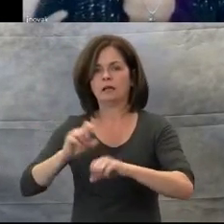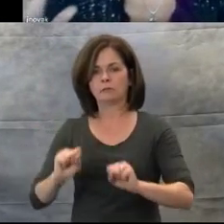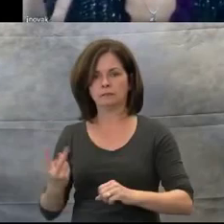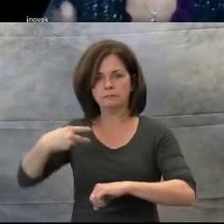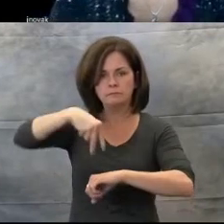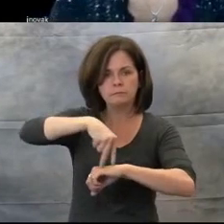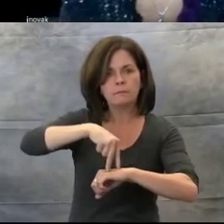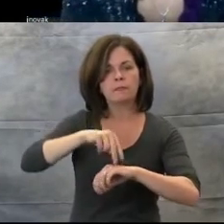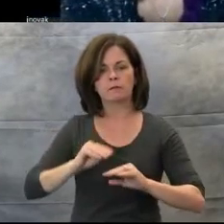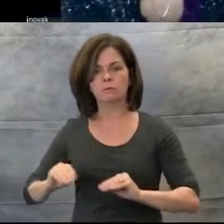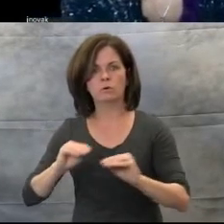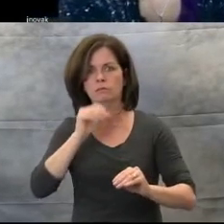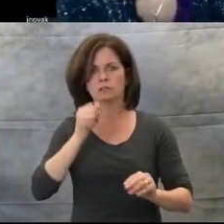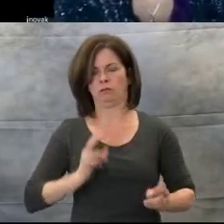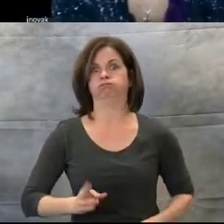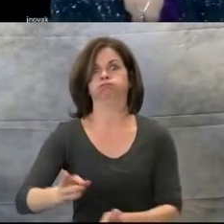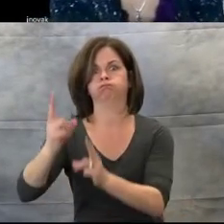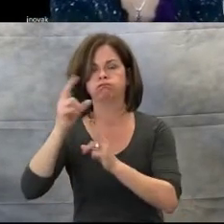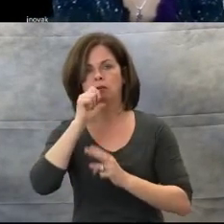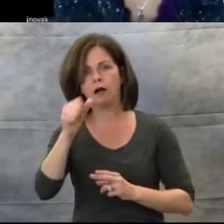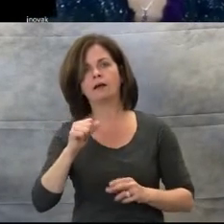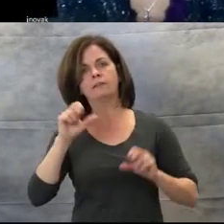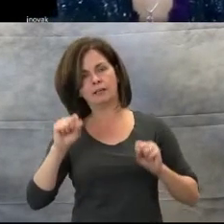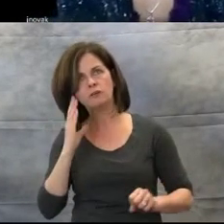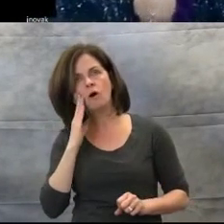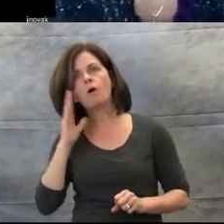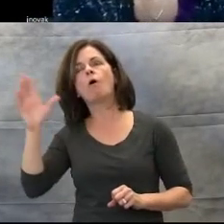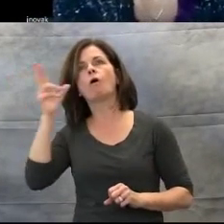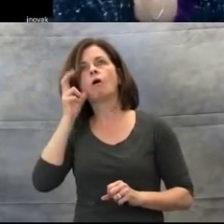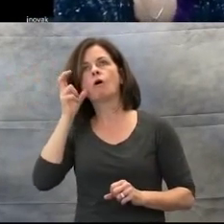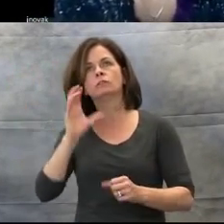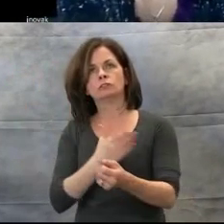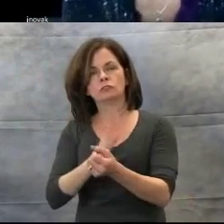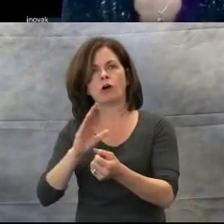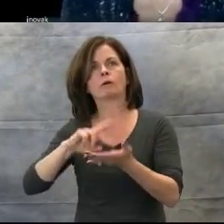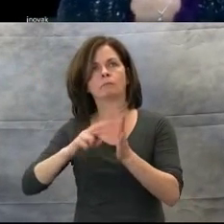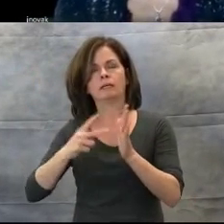of the song, and it's a powerful tool for students with special needs.